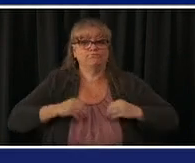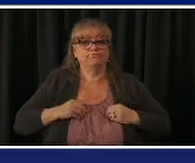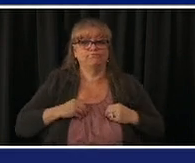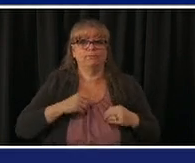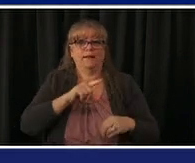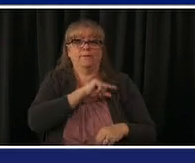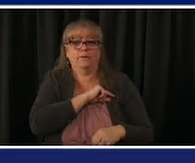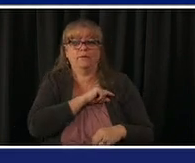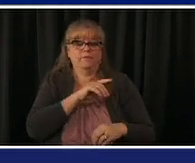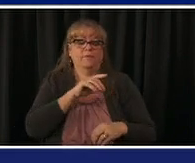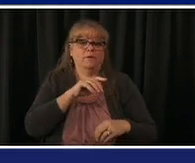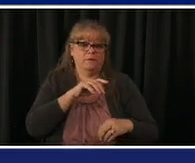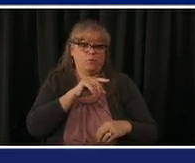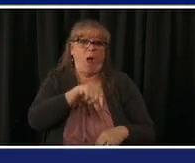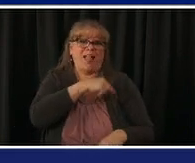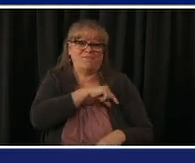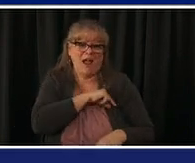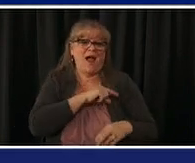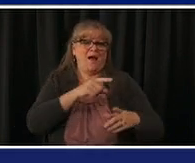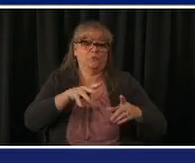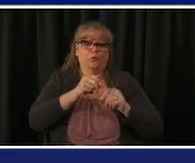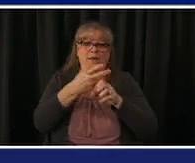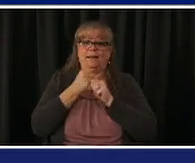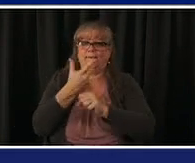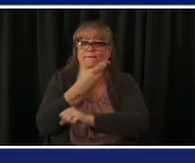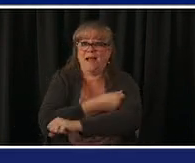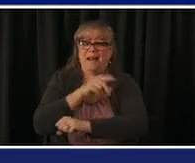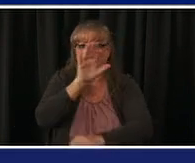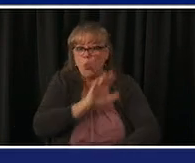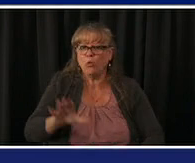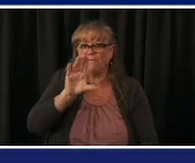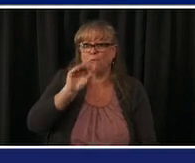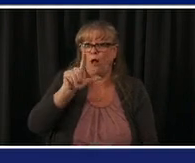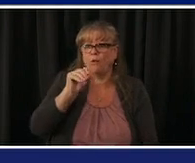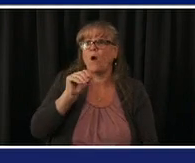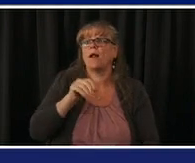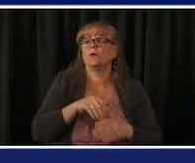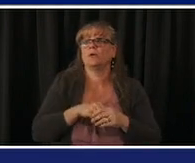health partners are already ready to schedule appointments online or over the phone as i said